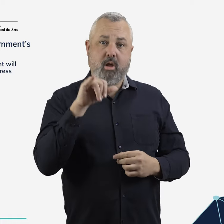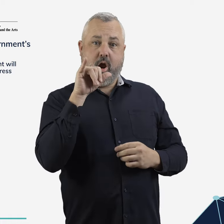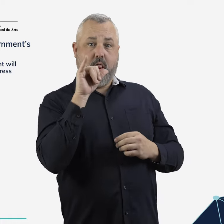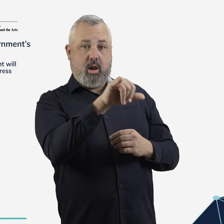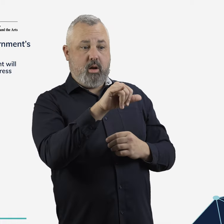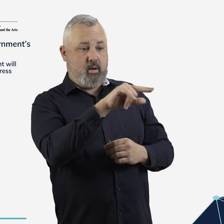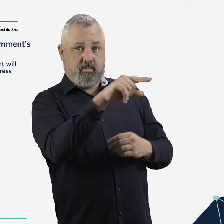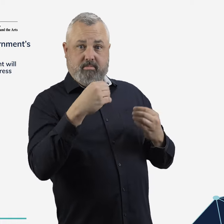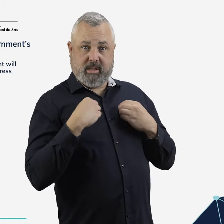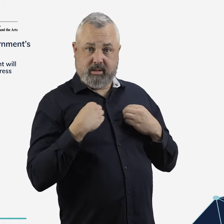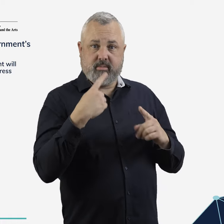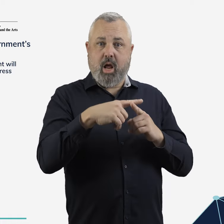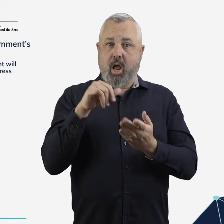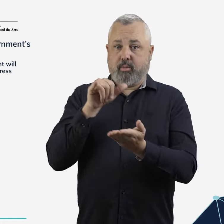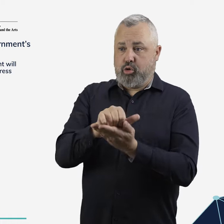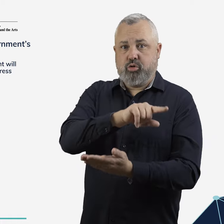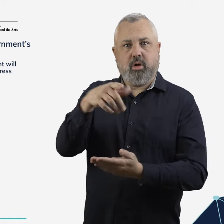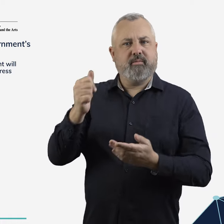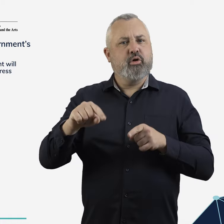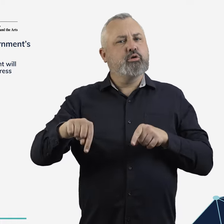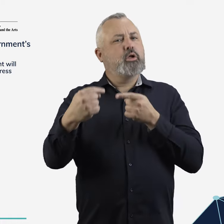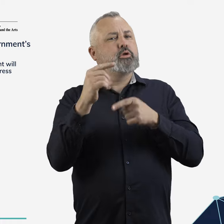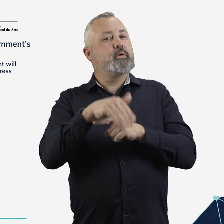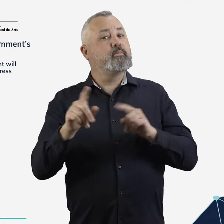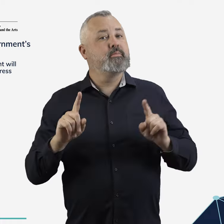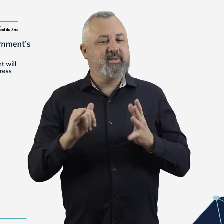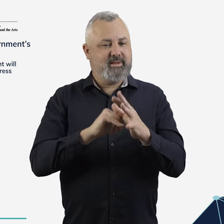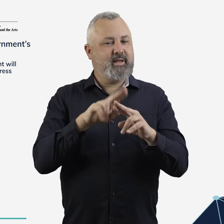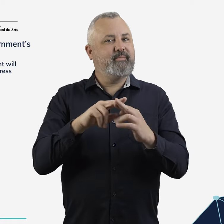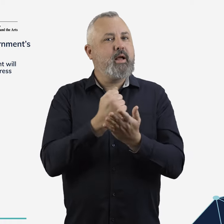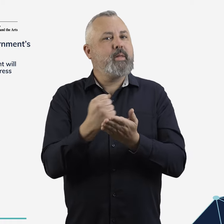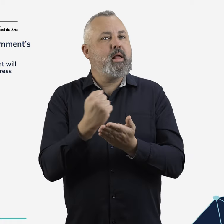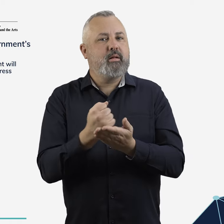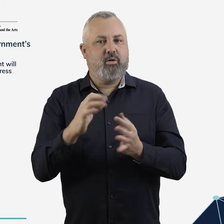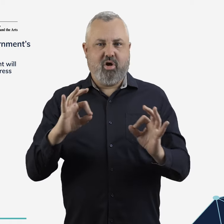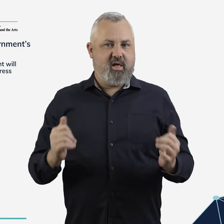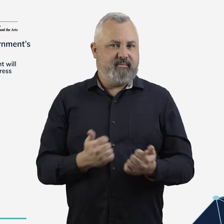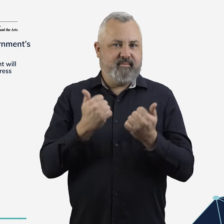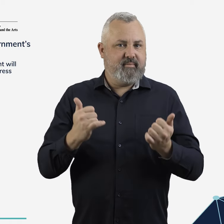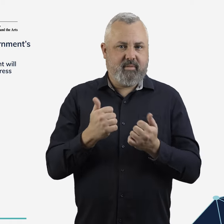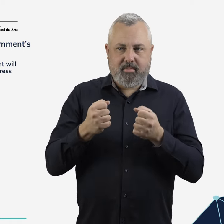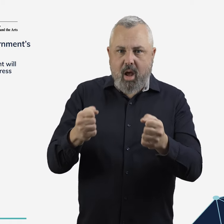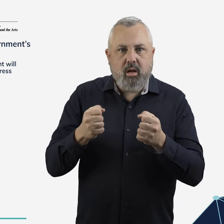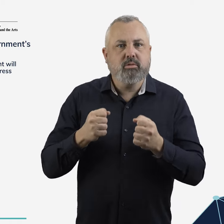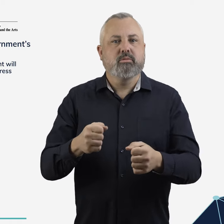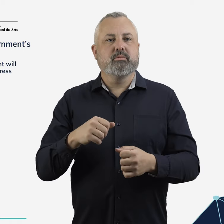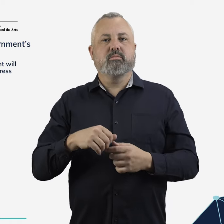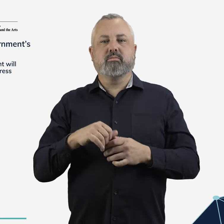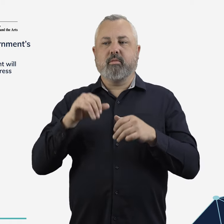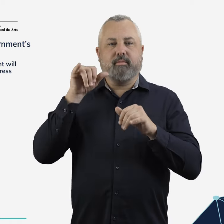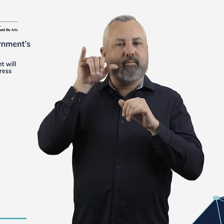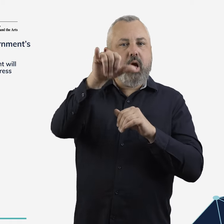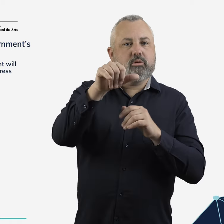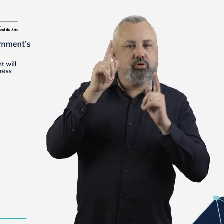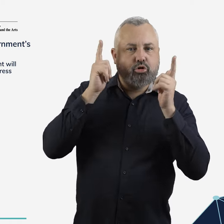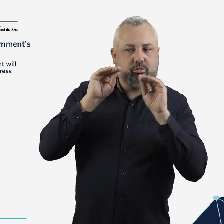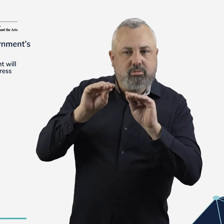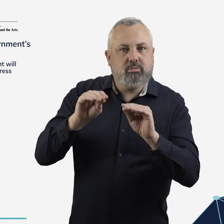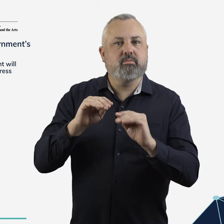The aviation industry faces shortages of key workers, including pilots, flight instructors,